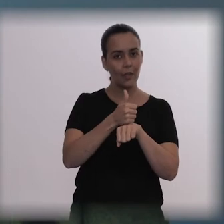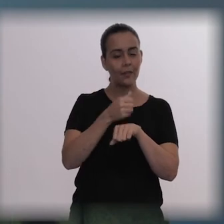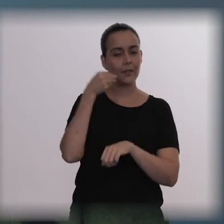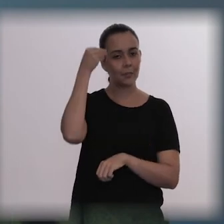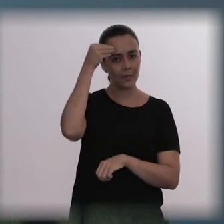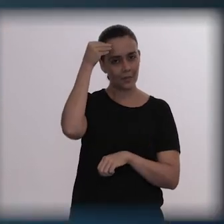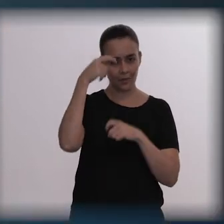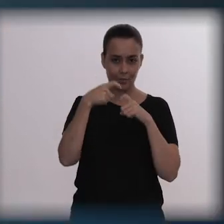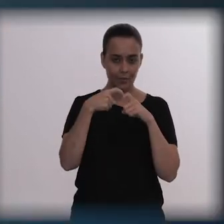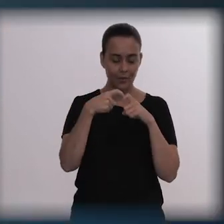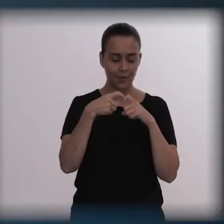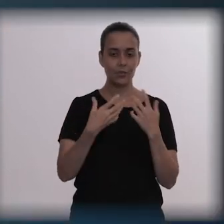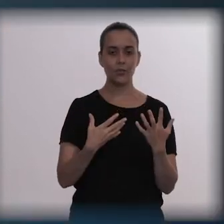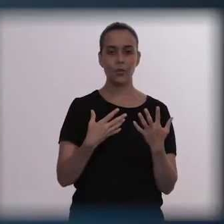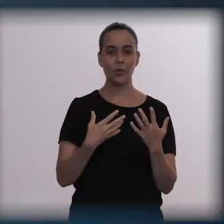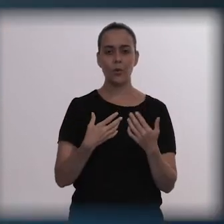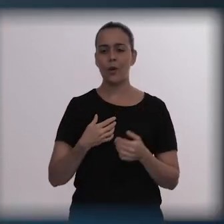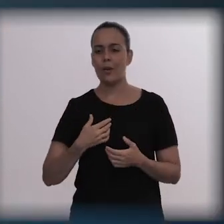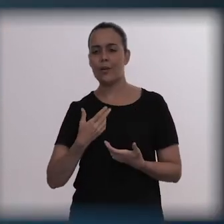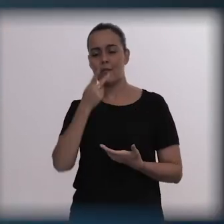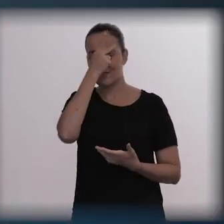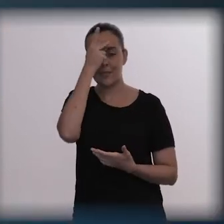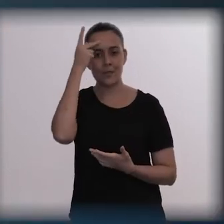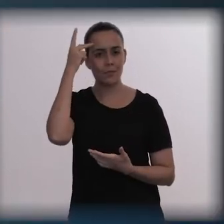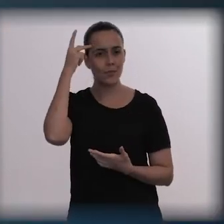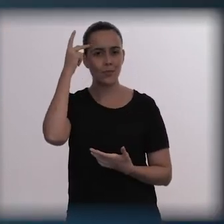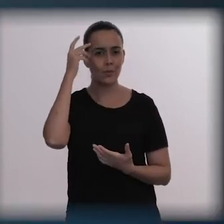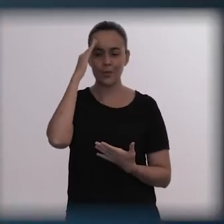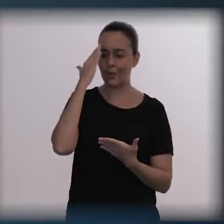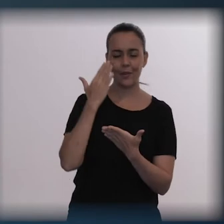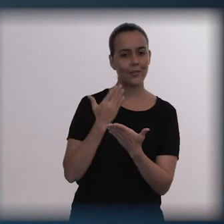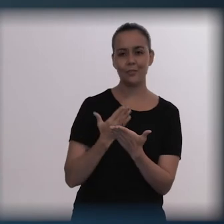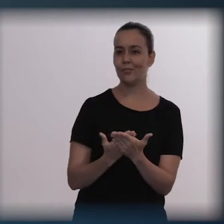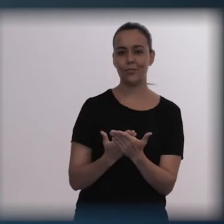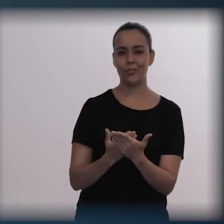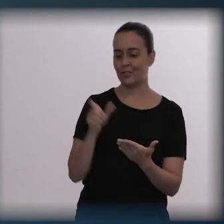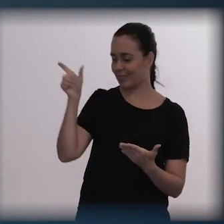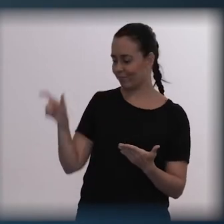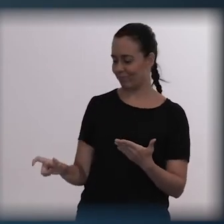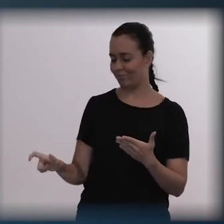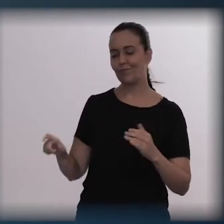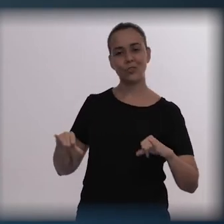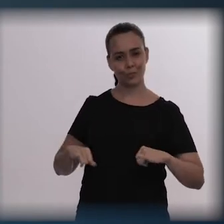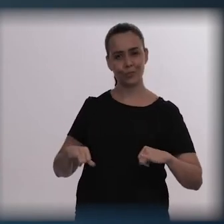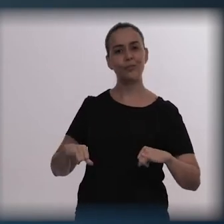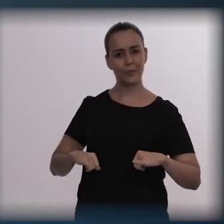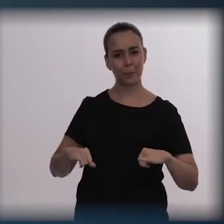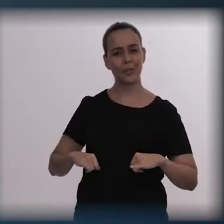Which is the devaluation of patients who suffer from a mental illness,